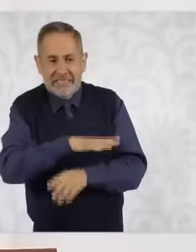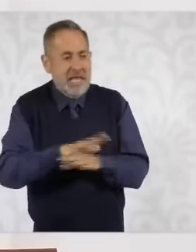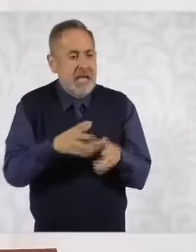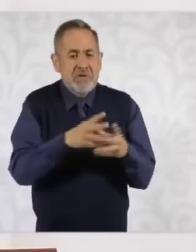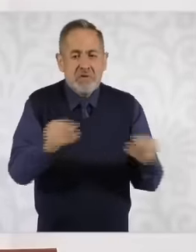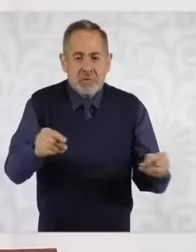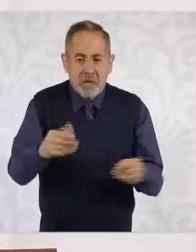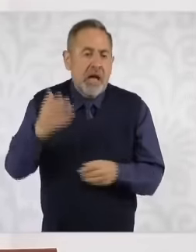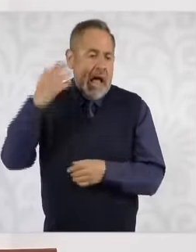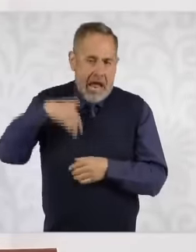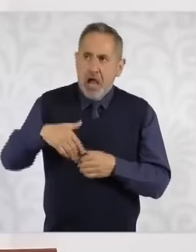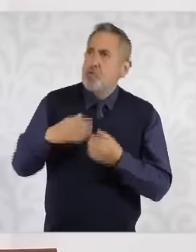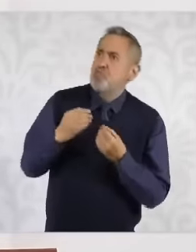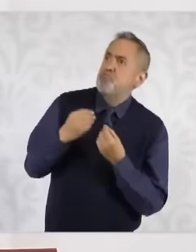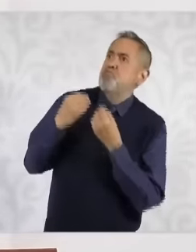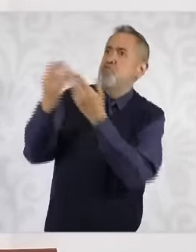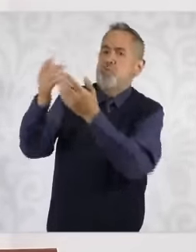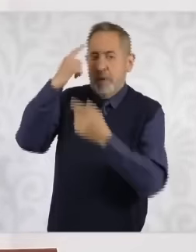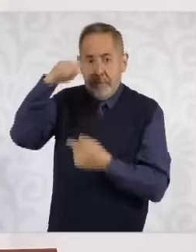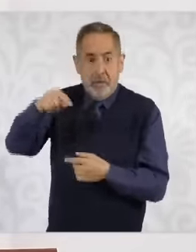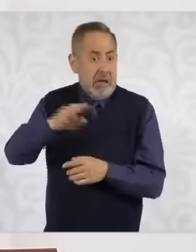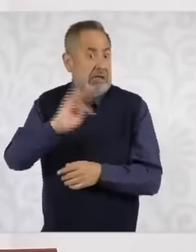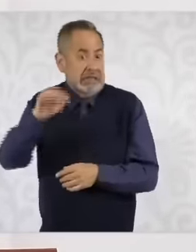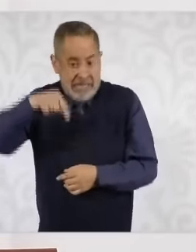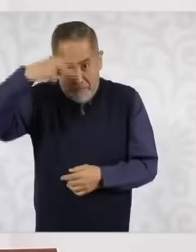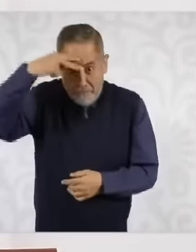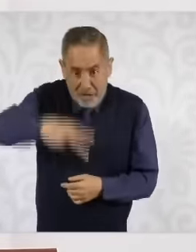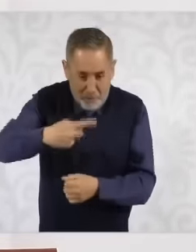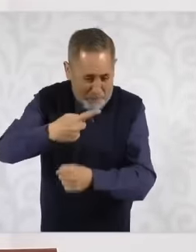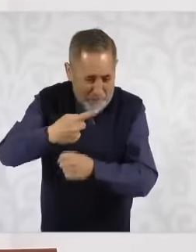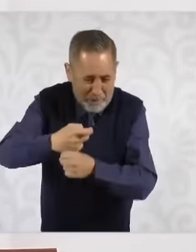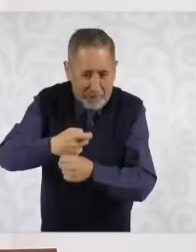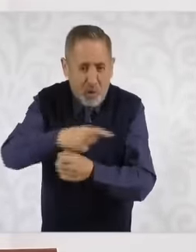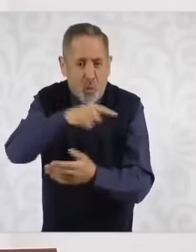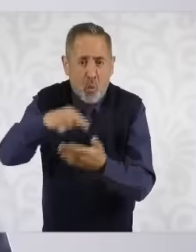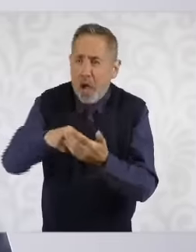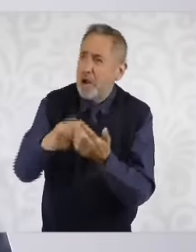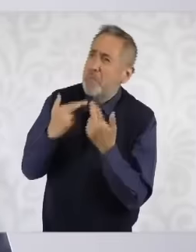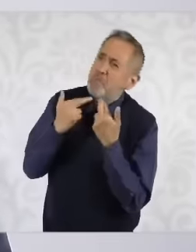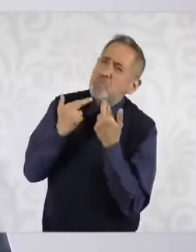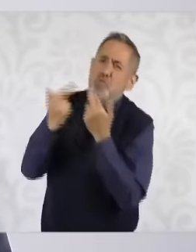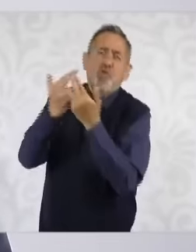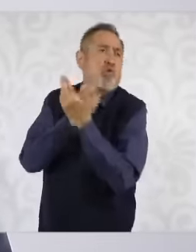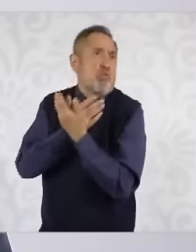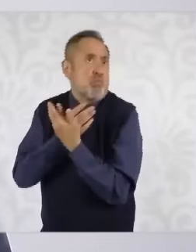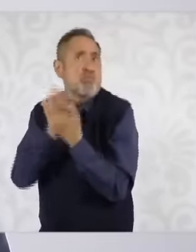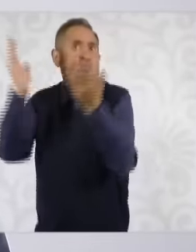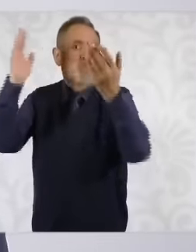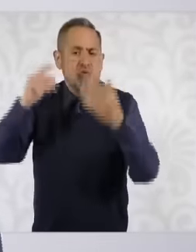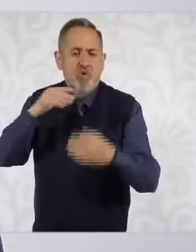Mexico to the world Perhaps Mexico's main gift to the world in terms of food is the great